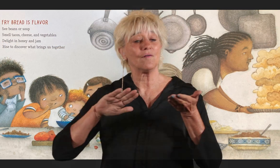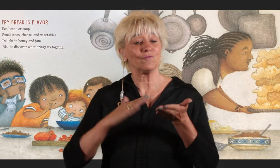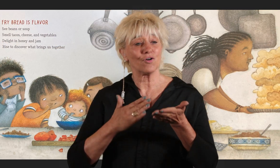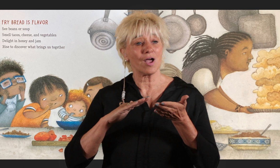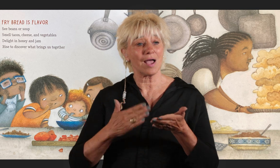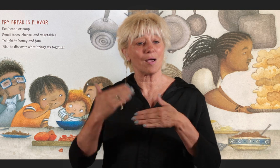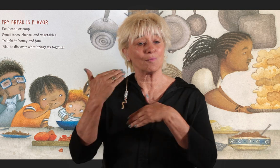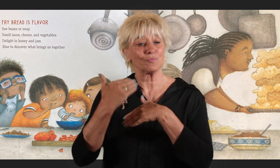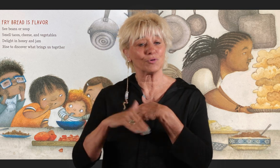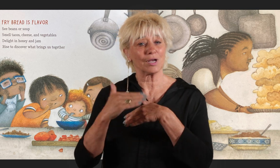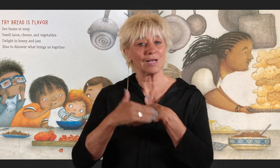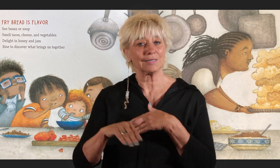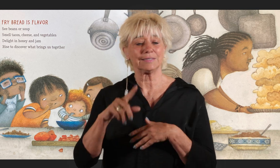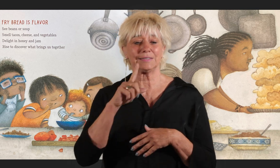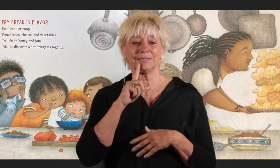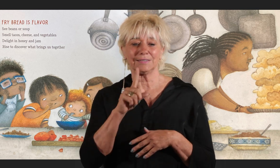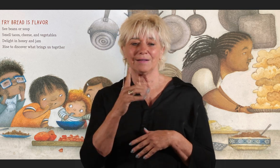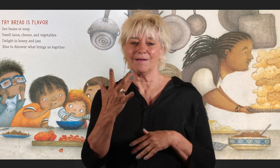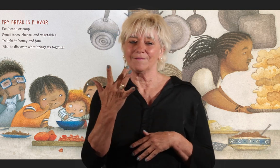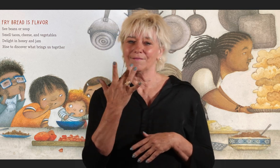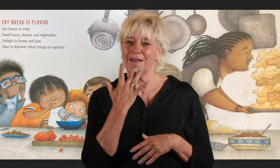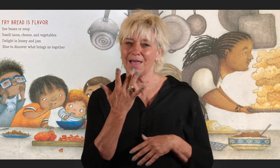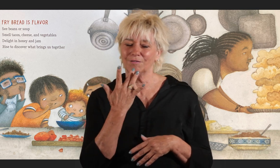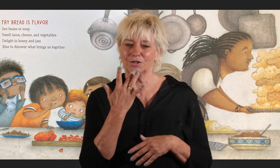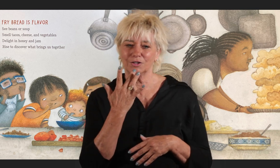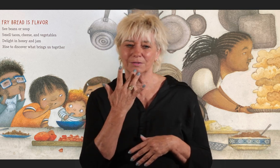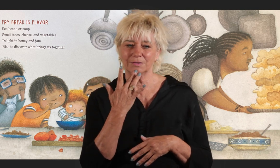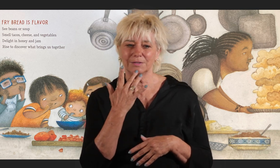Fry bread is flavor